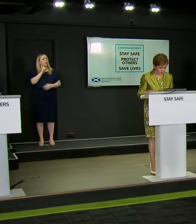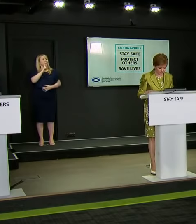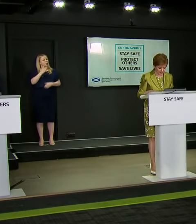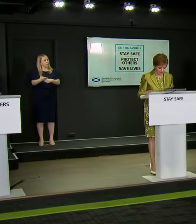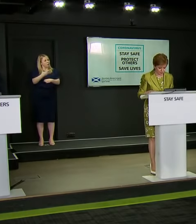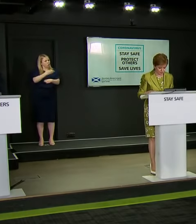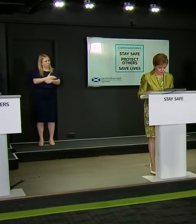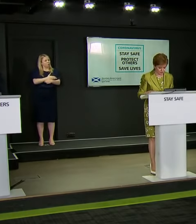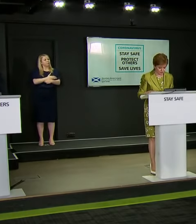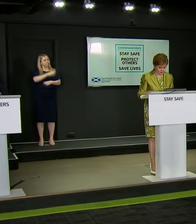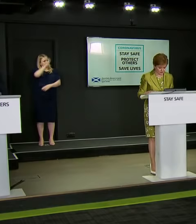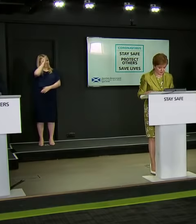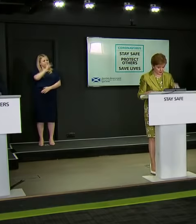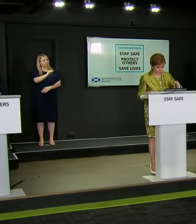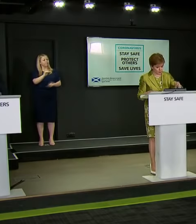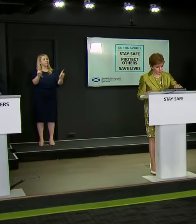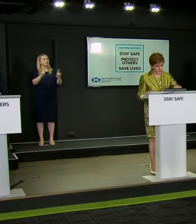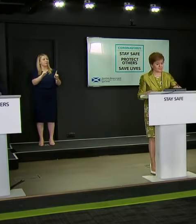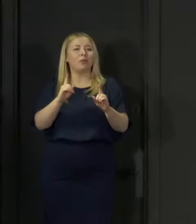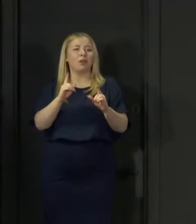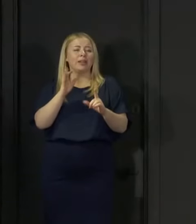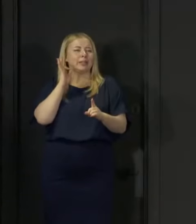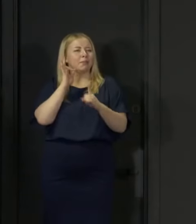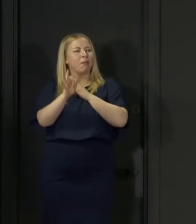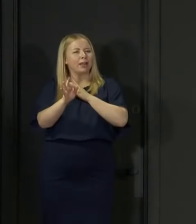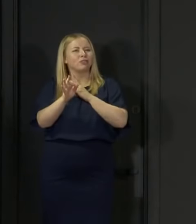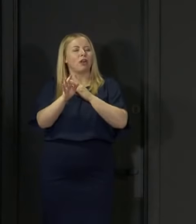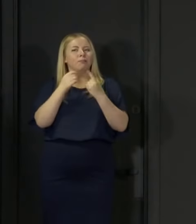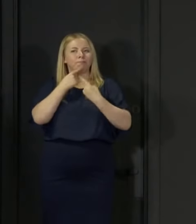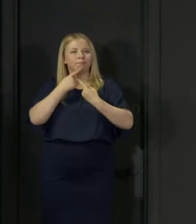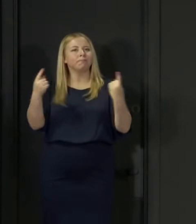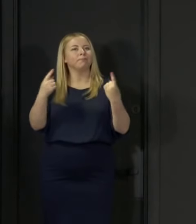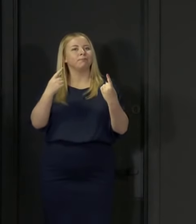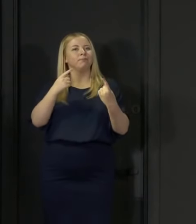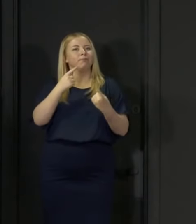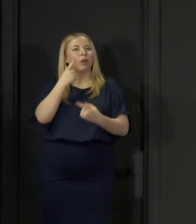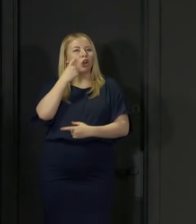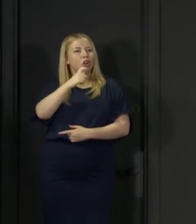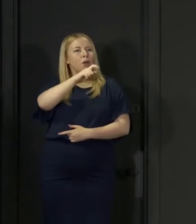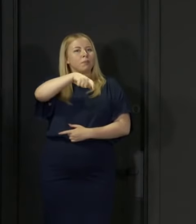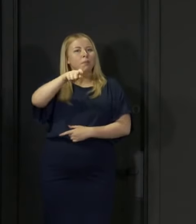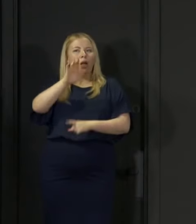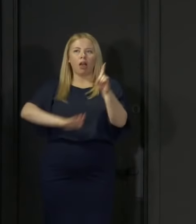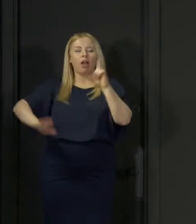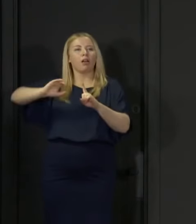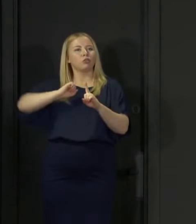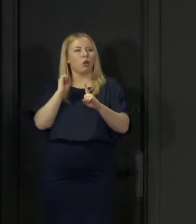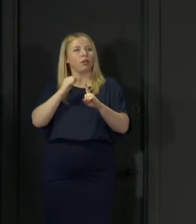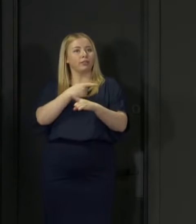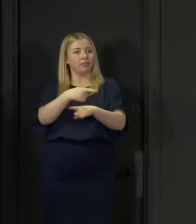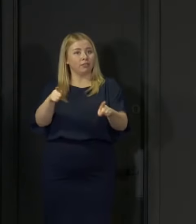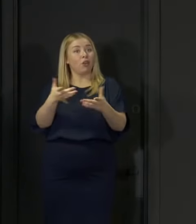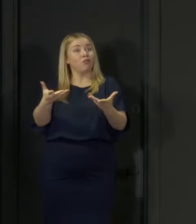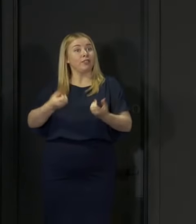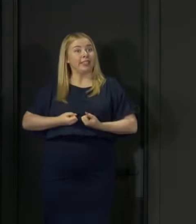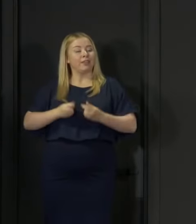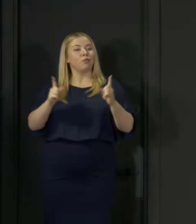I do that I want to say a special word to all young people across the country who are receiving their SQA results today.